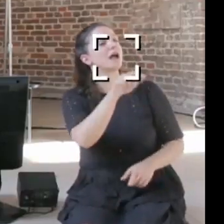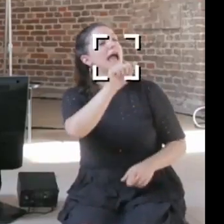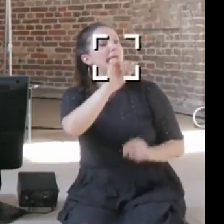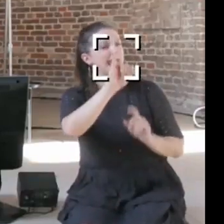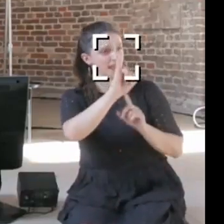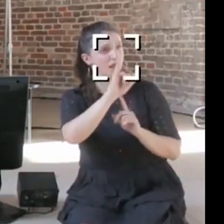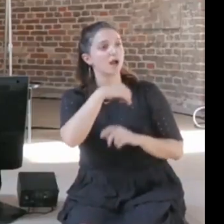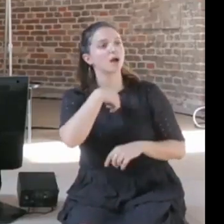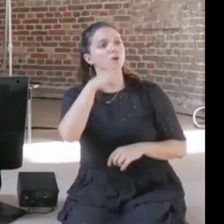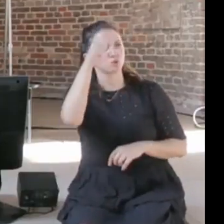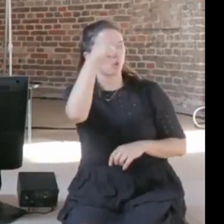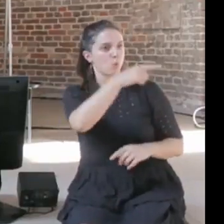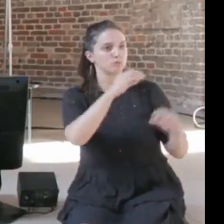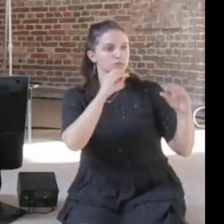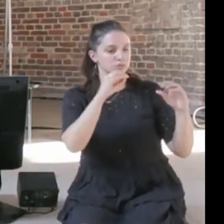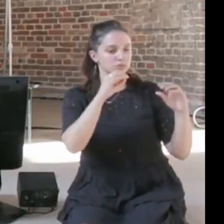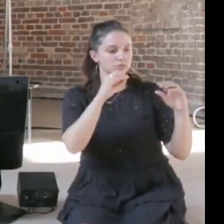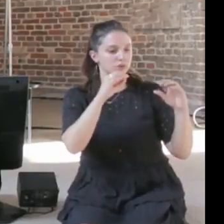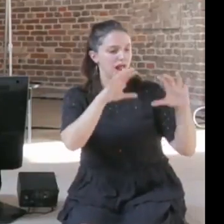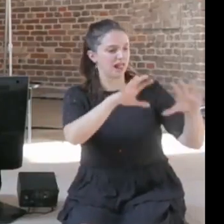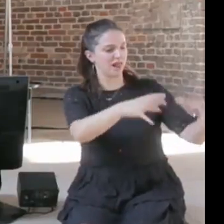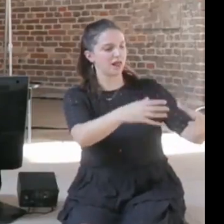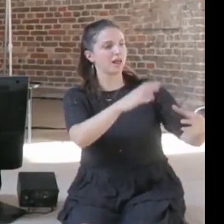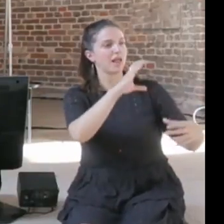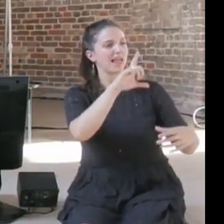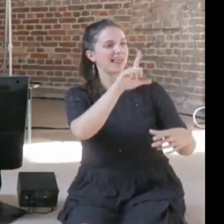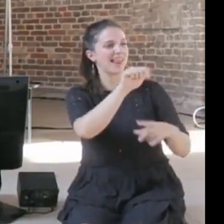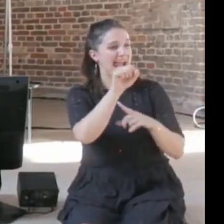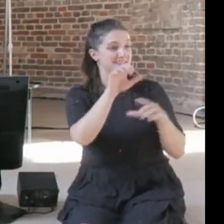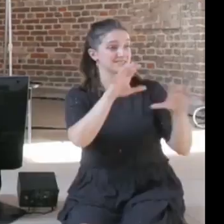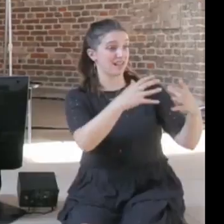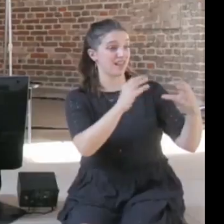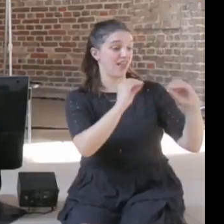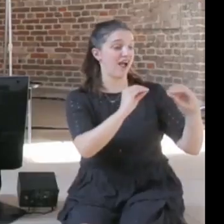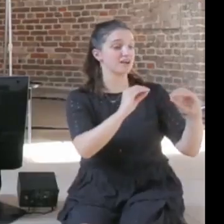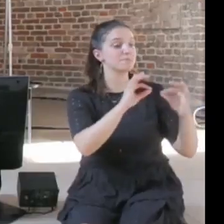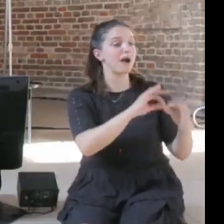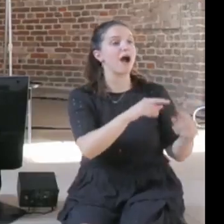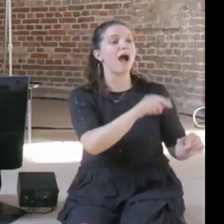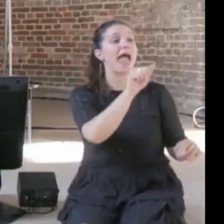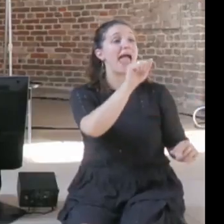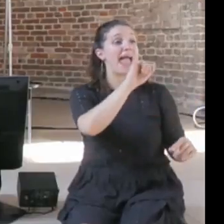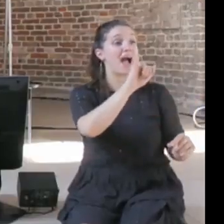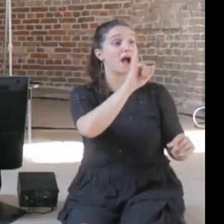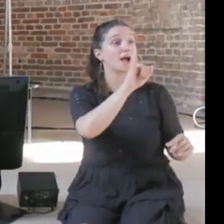AI, and it's actually not a class about AI, it's a class about the ethics of AI, so I'm